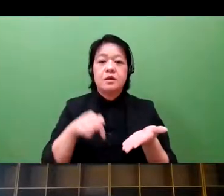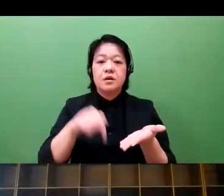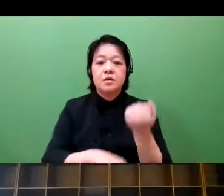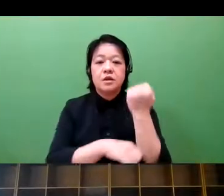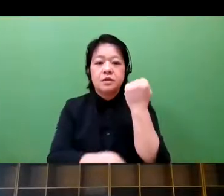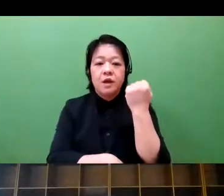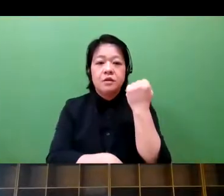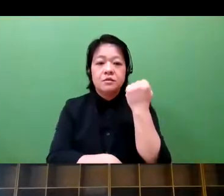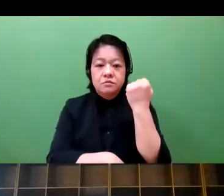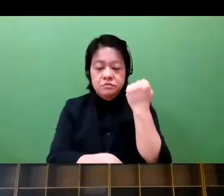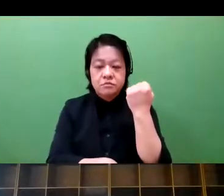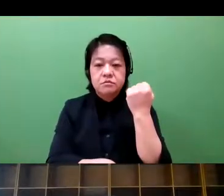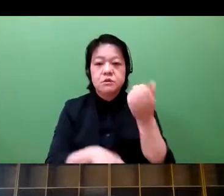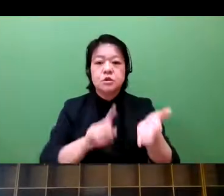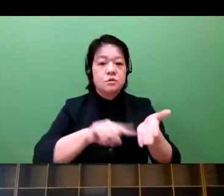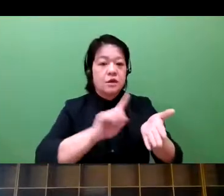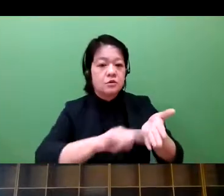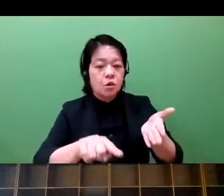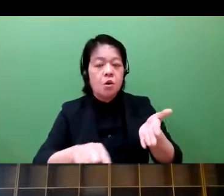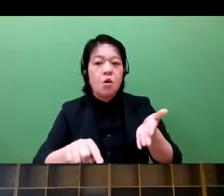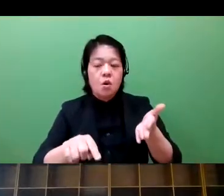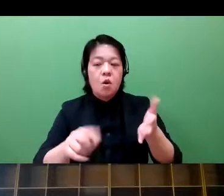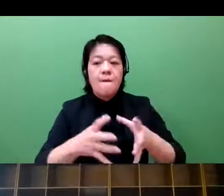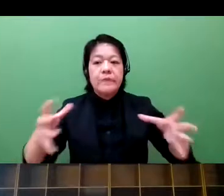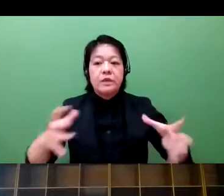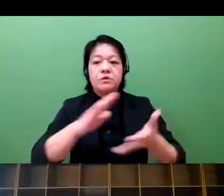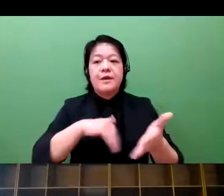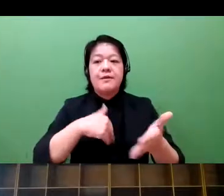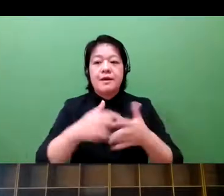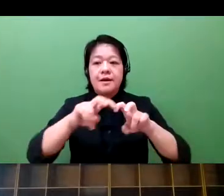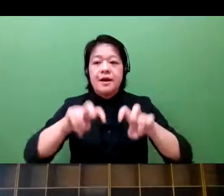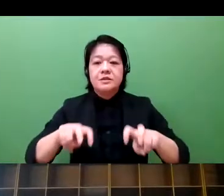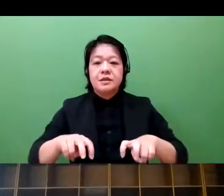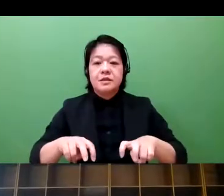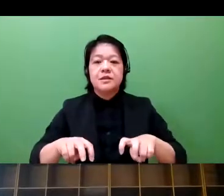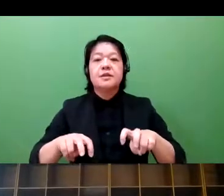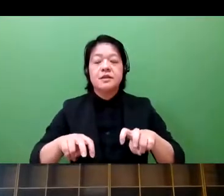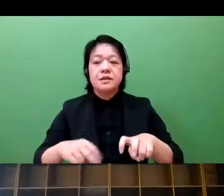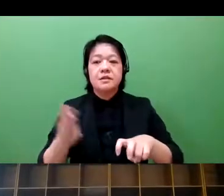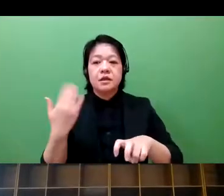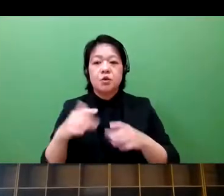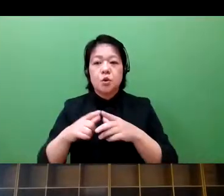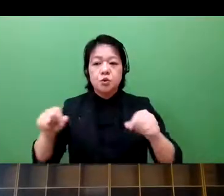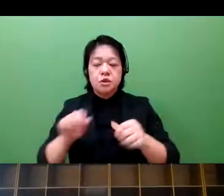We have the fundamental technology such as smartphone, data analysis, and also,